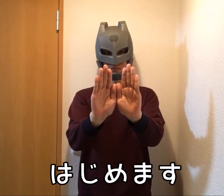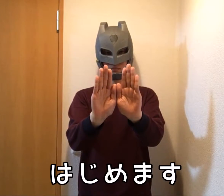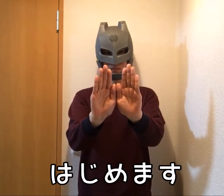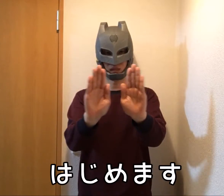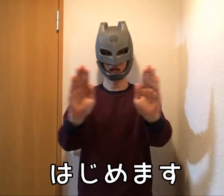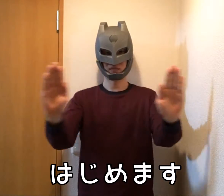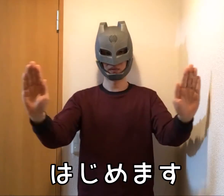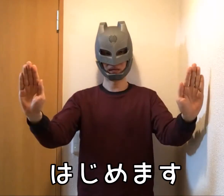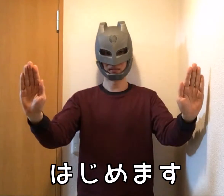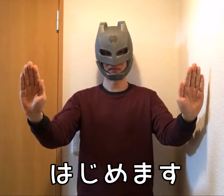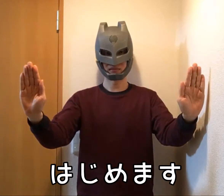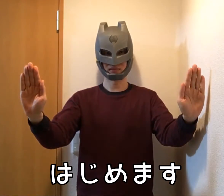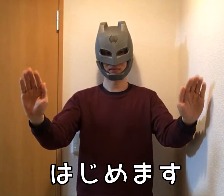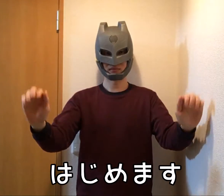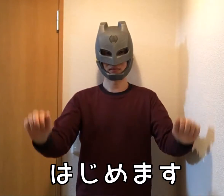Let's start